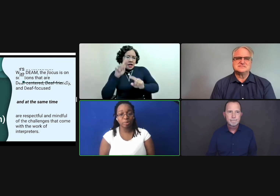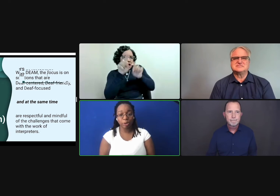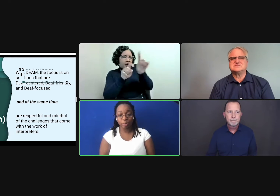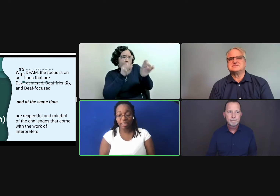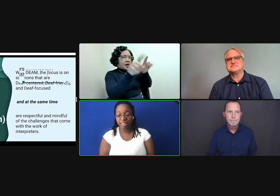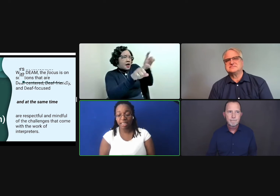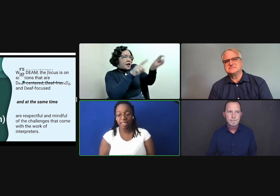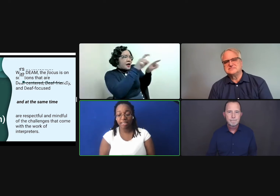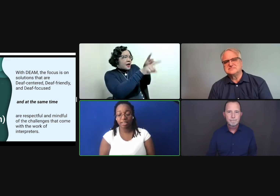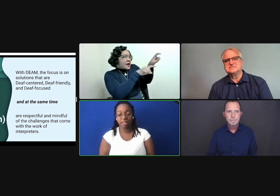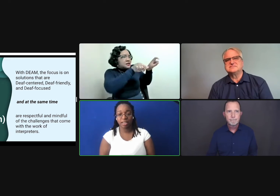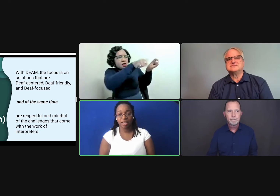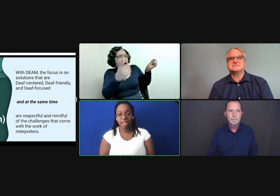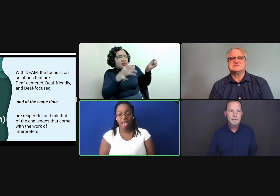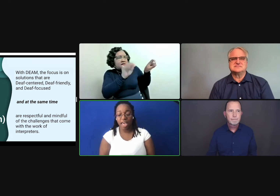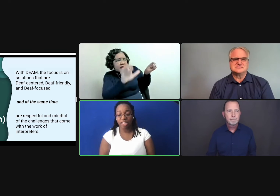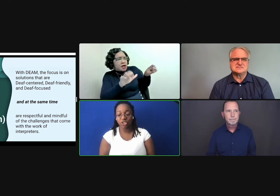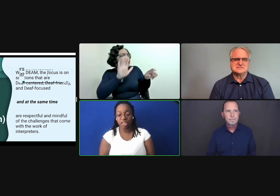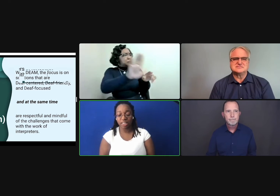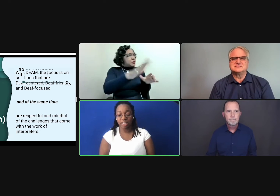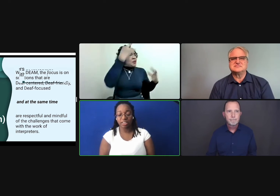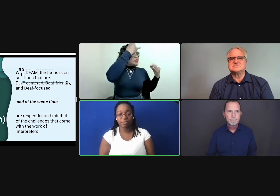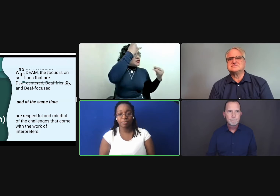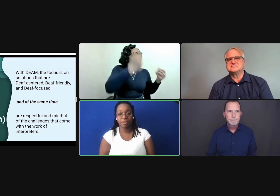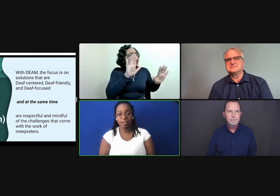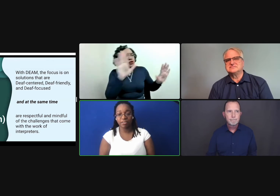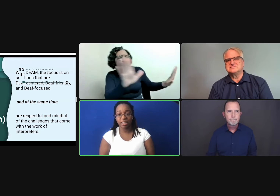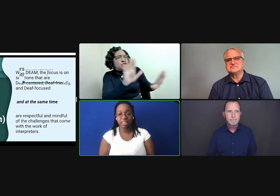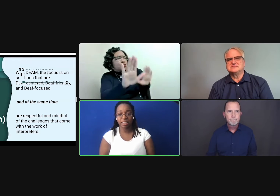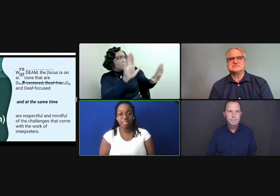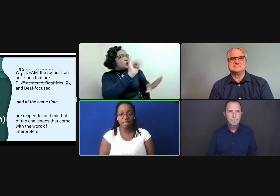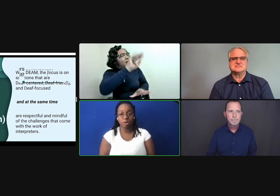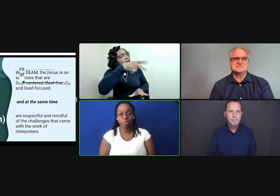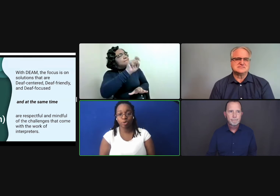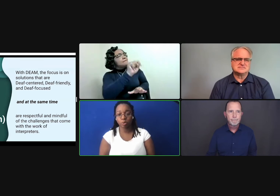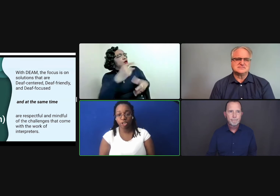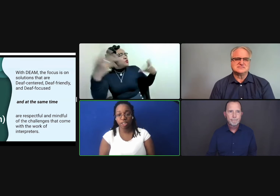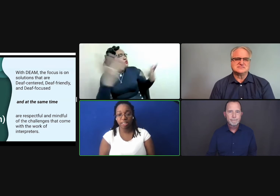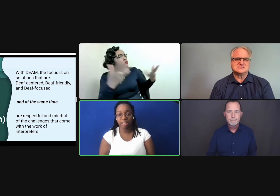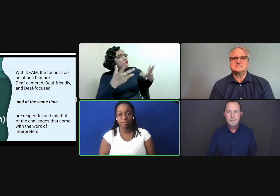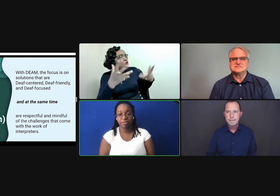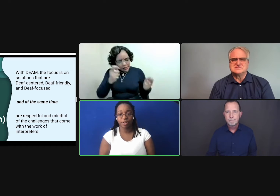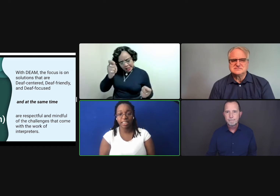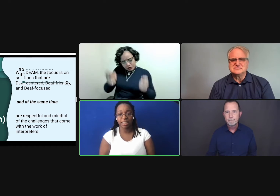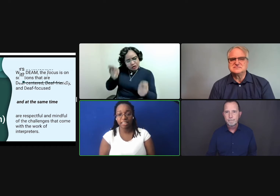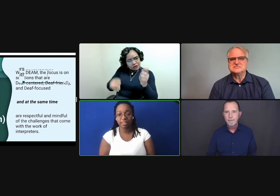experimenting, and adjusting to various DEAM approaches and ideas.